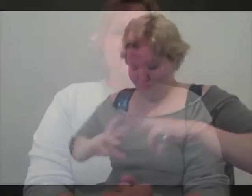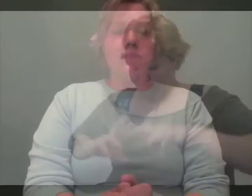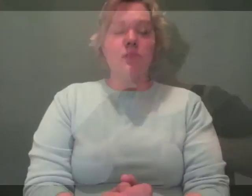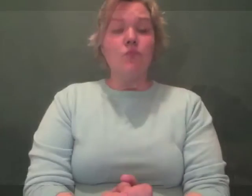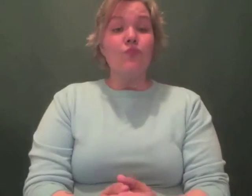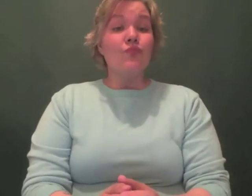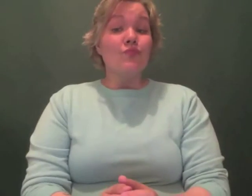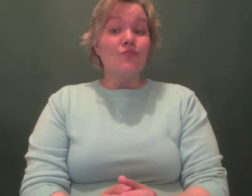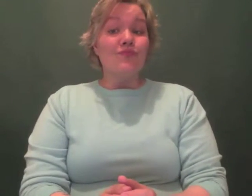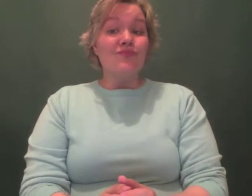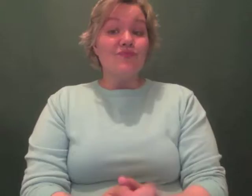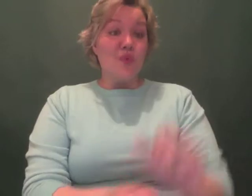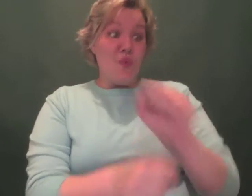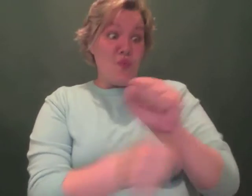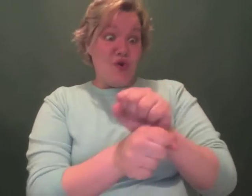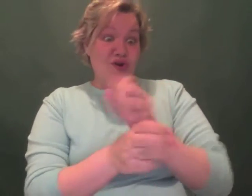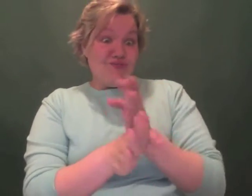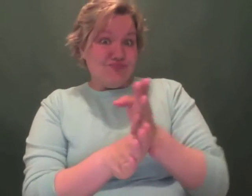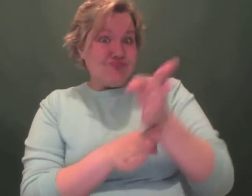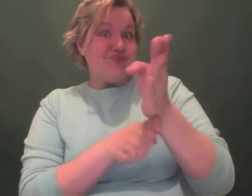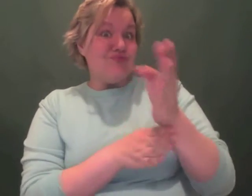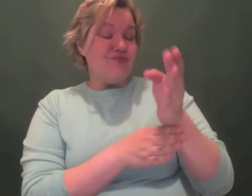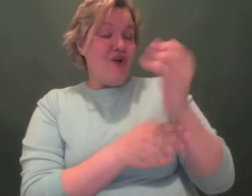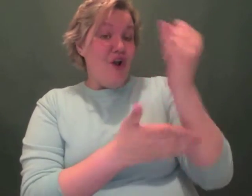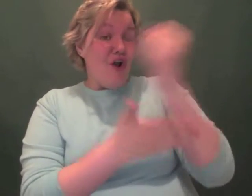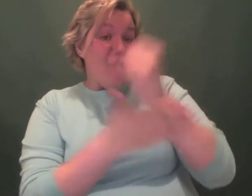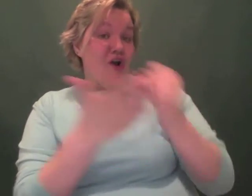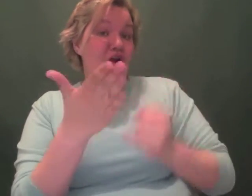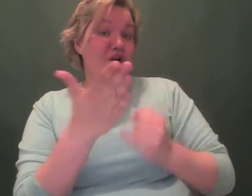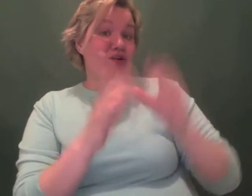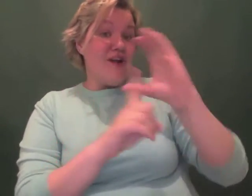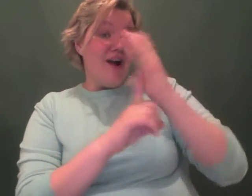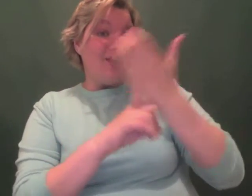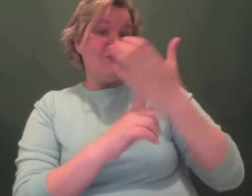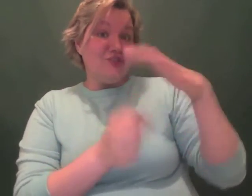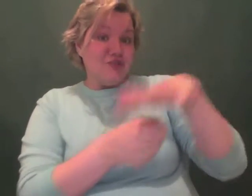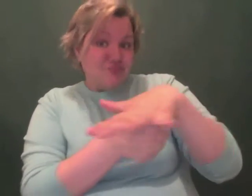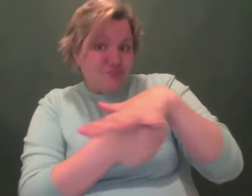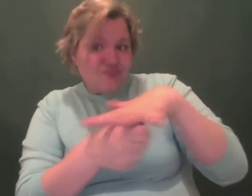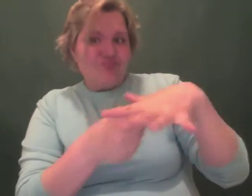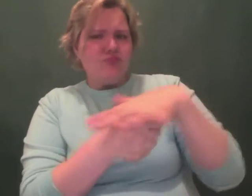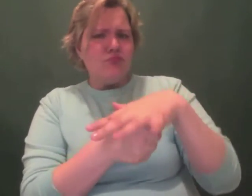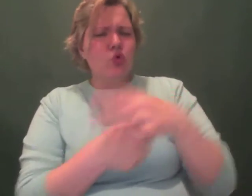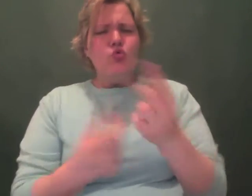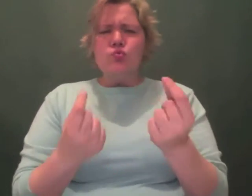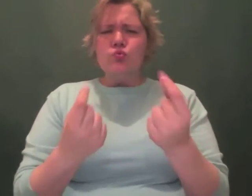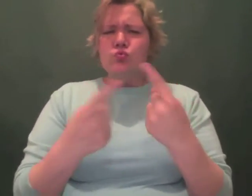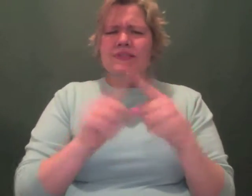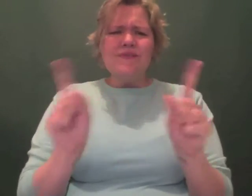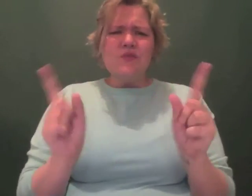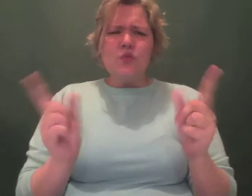What have you had to do differently than others working in the arts and culture sector?